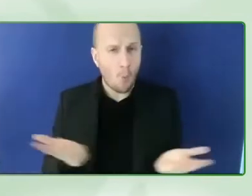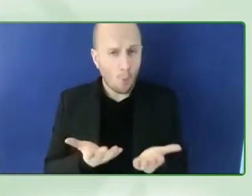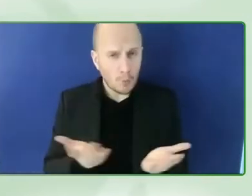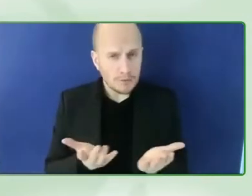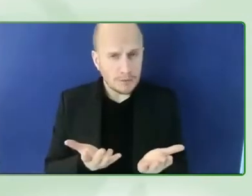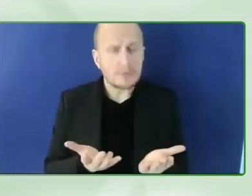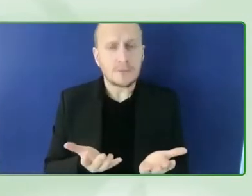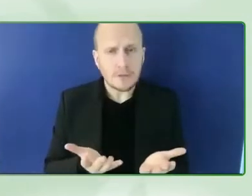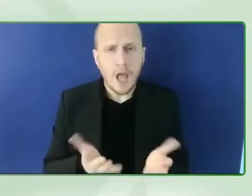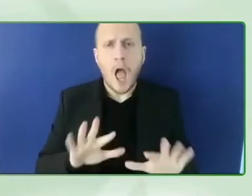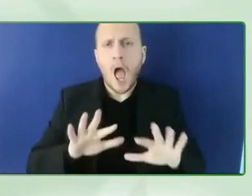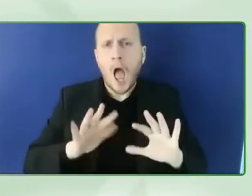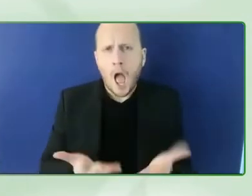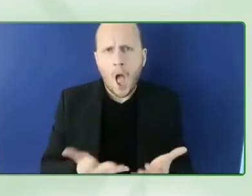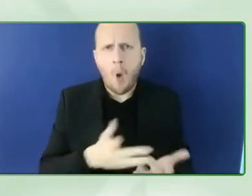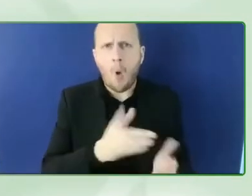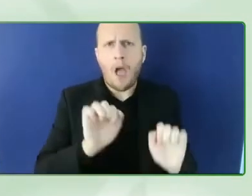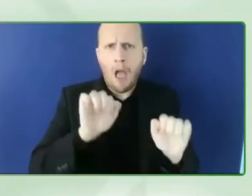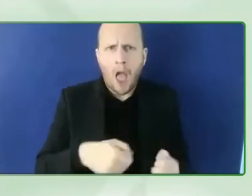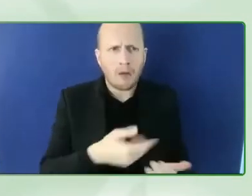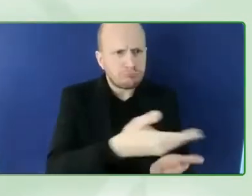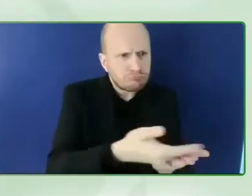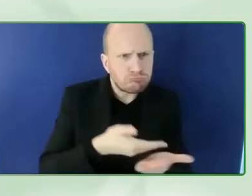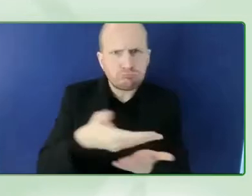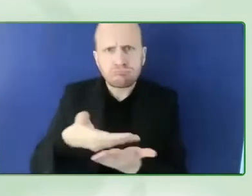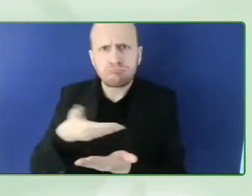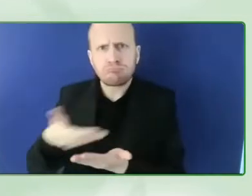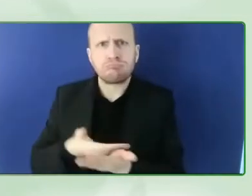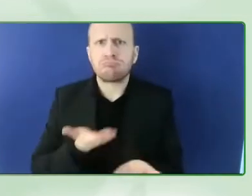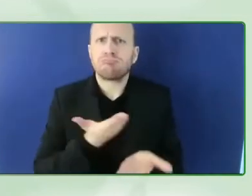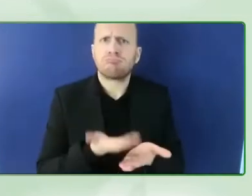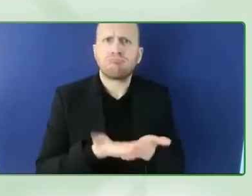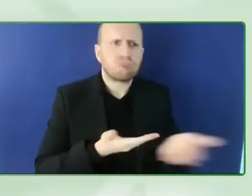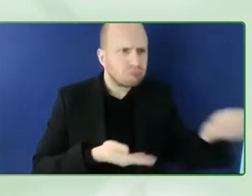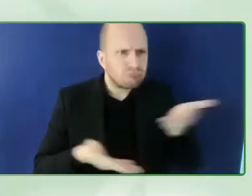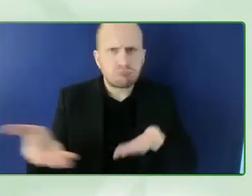and only them bringing the awareness and bringing everyone to the to the table and and i think that